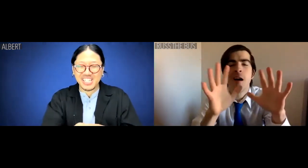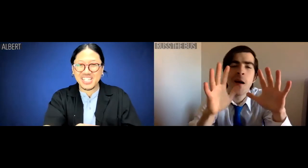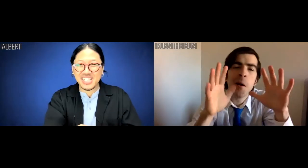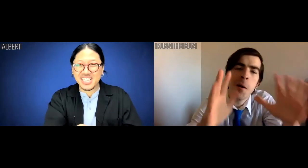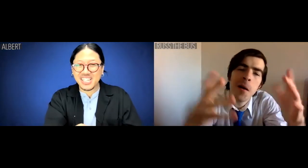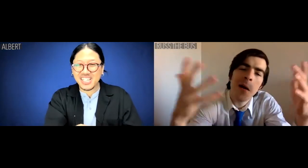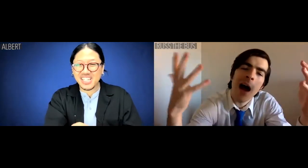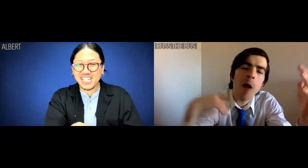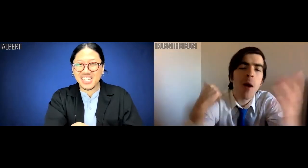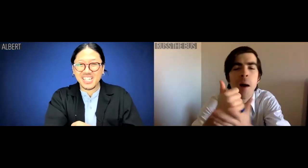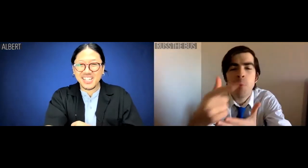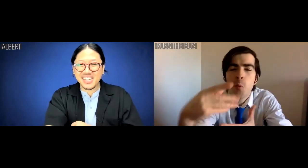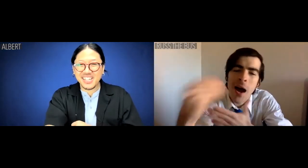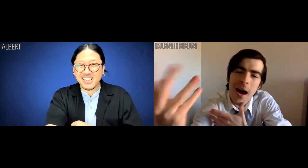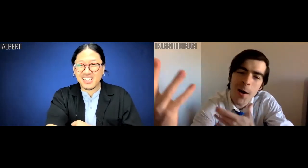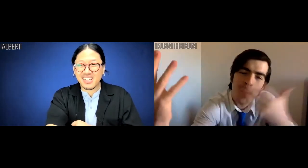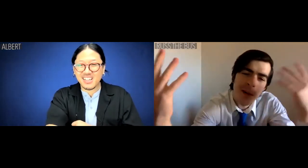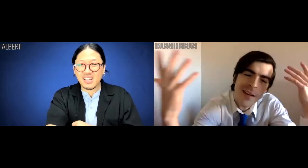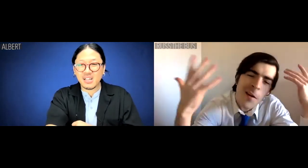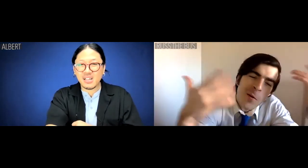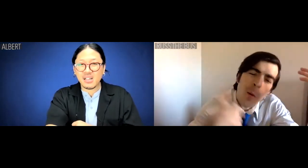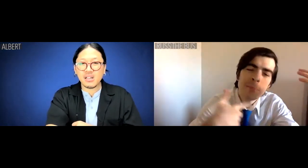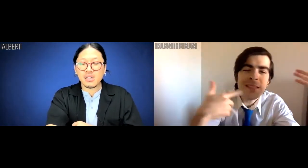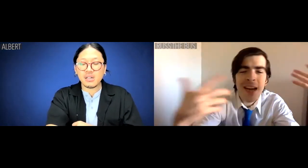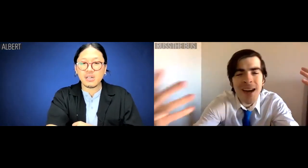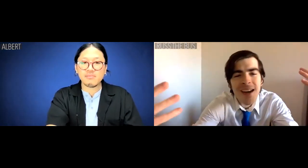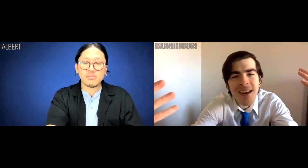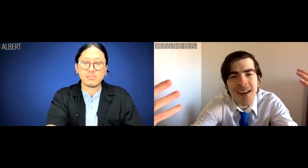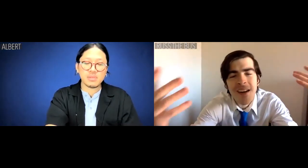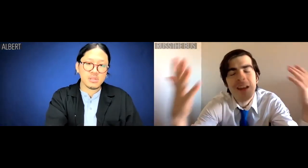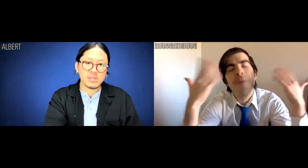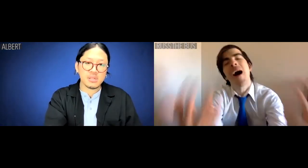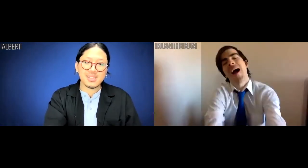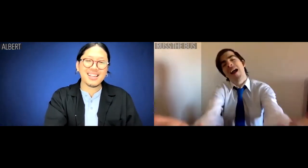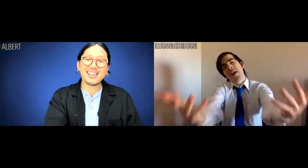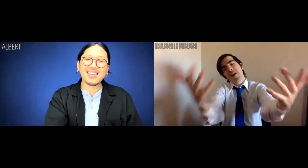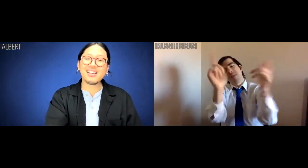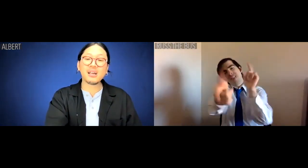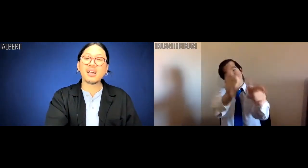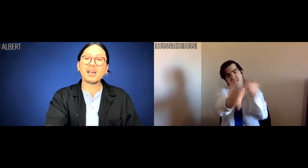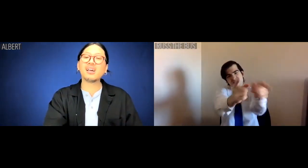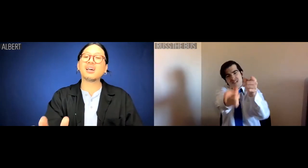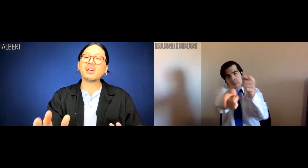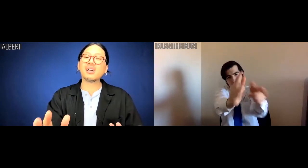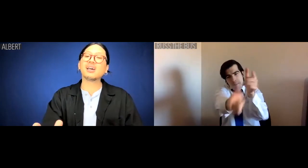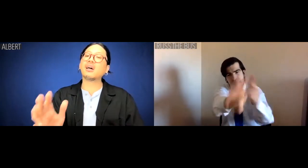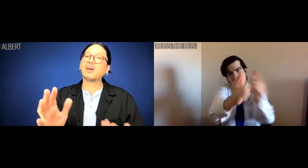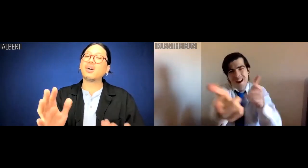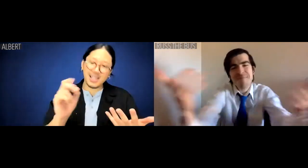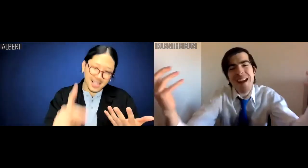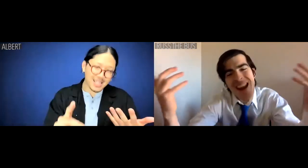Russ the Bus: So help out yer boy, knwhamsayin? Yeahhhh, you knowwhamsayin'.